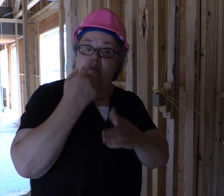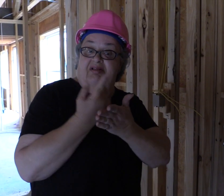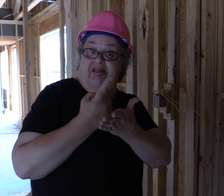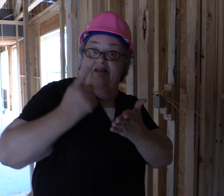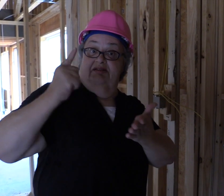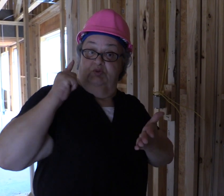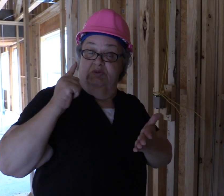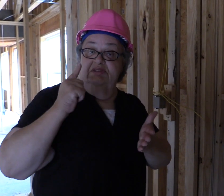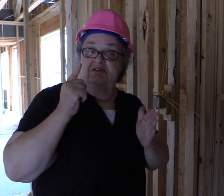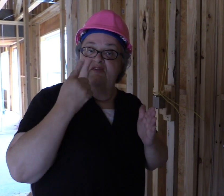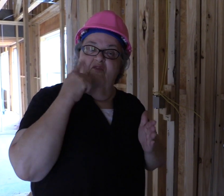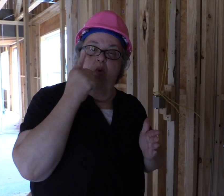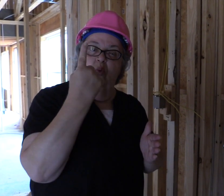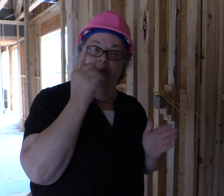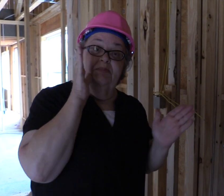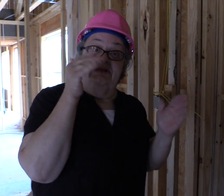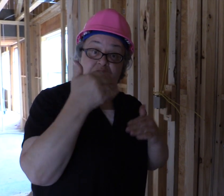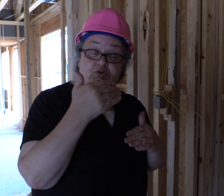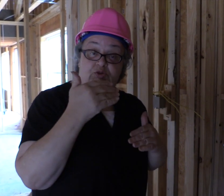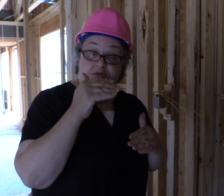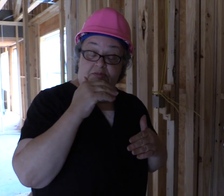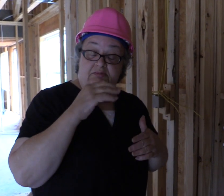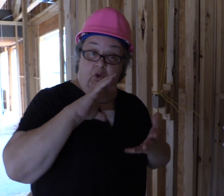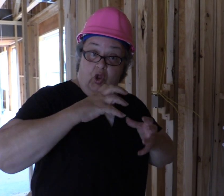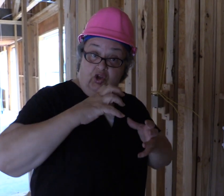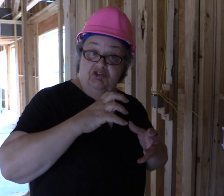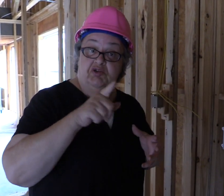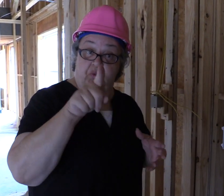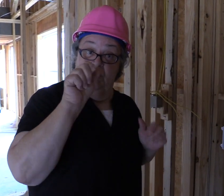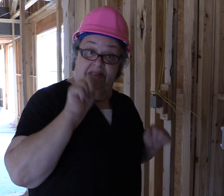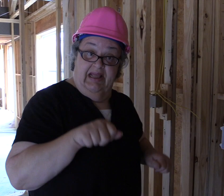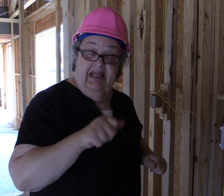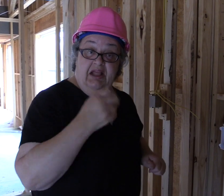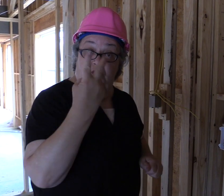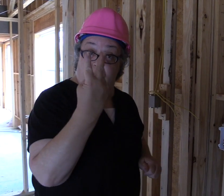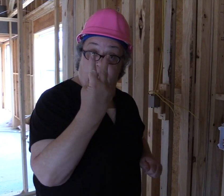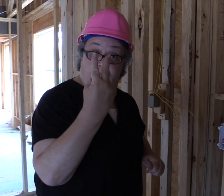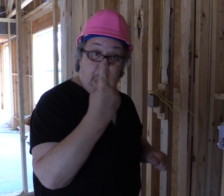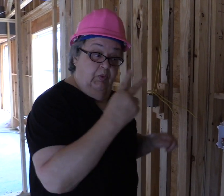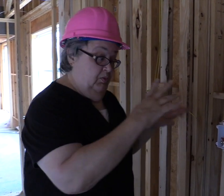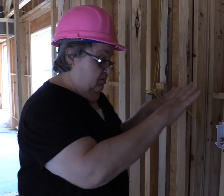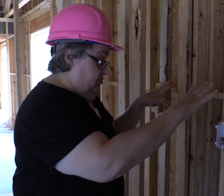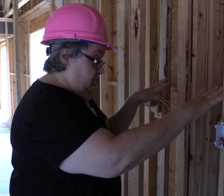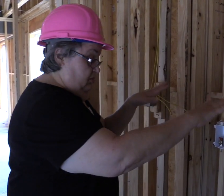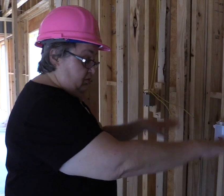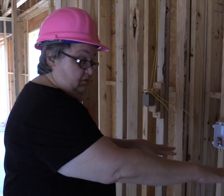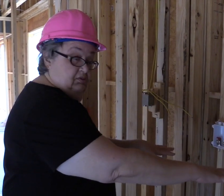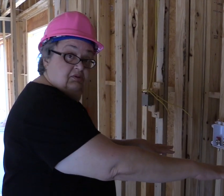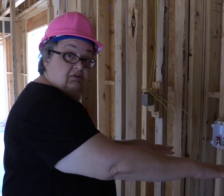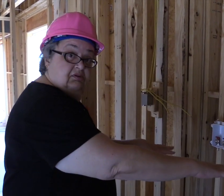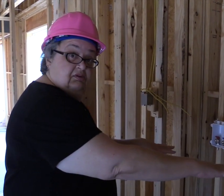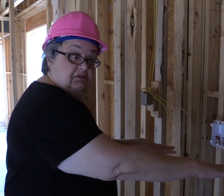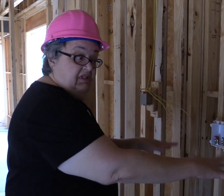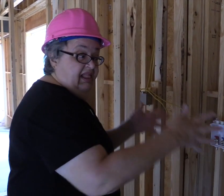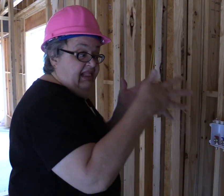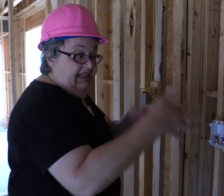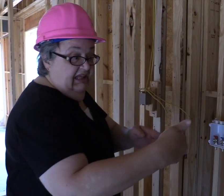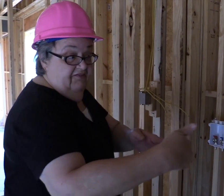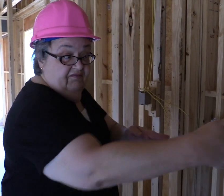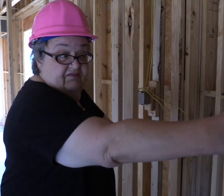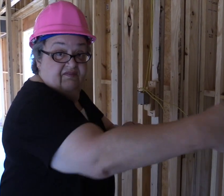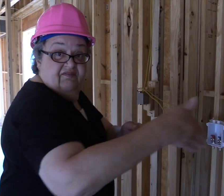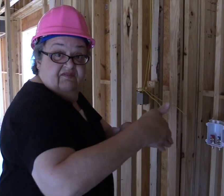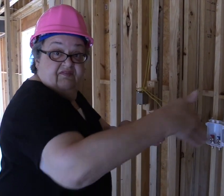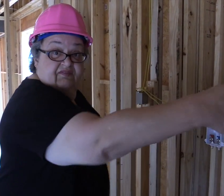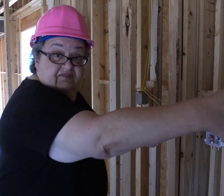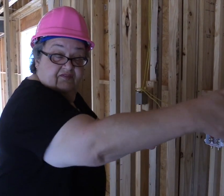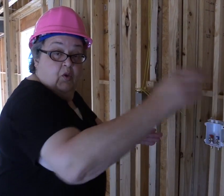Again... like I told you last week, you can have a stackable washer & dryer or have side by side.